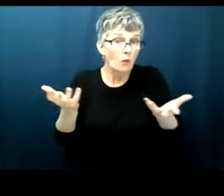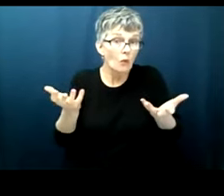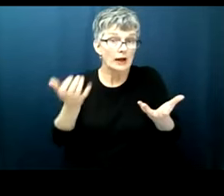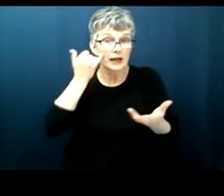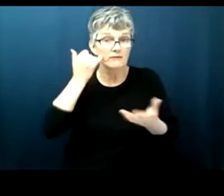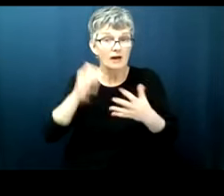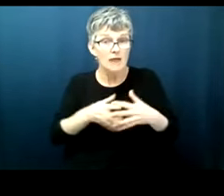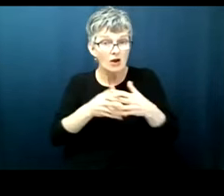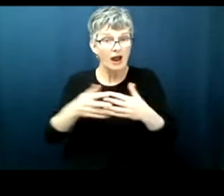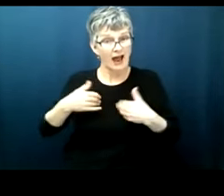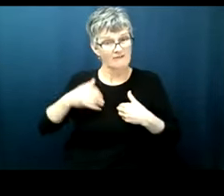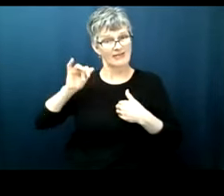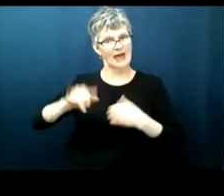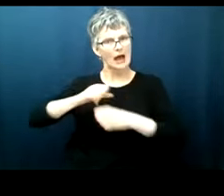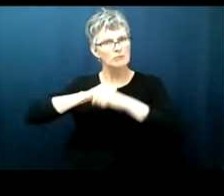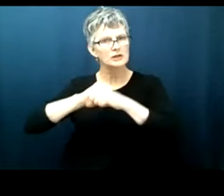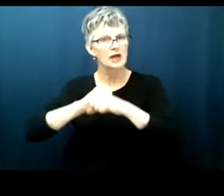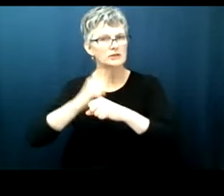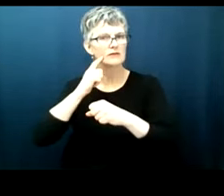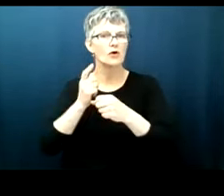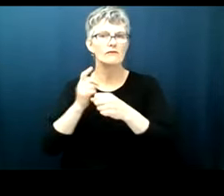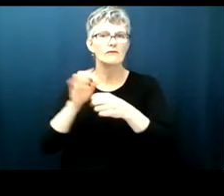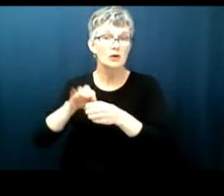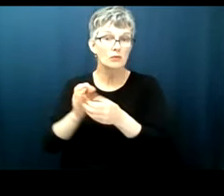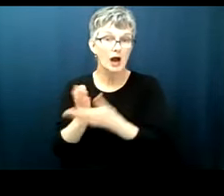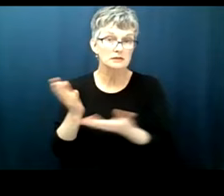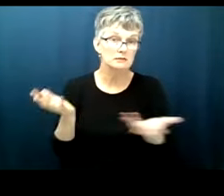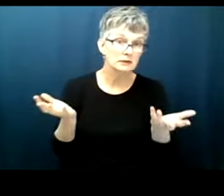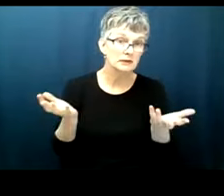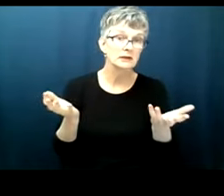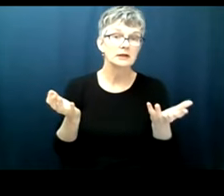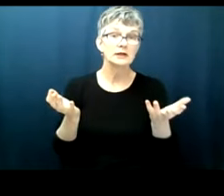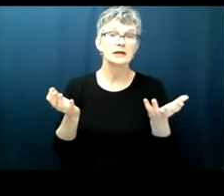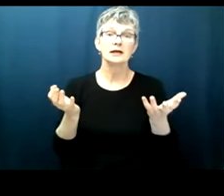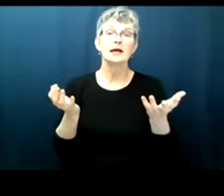or protection of the right to vote um there is there is an amendment that's been proposed just